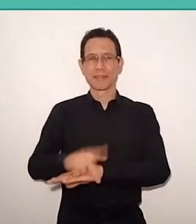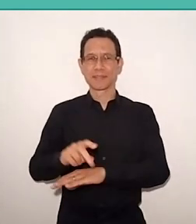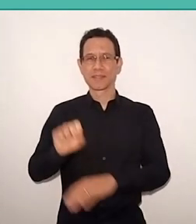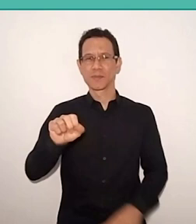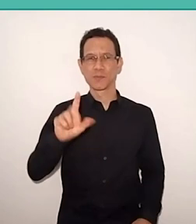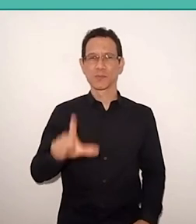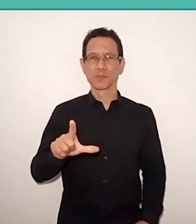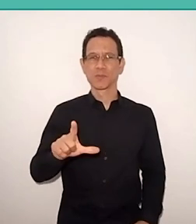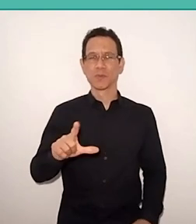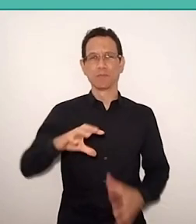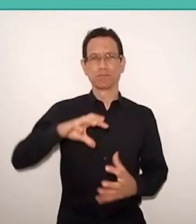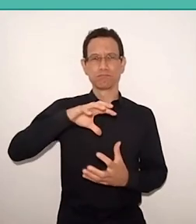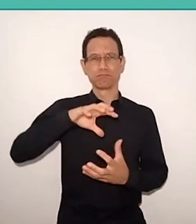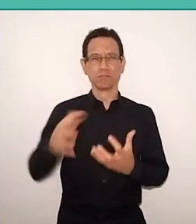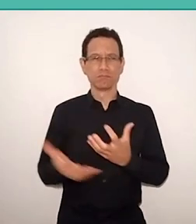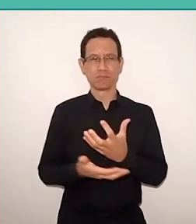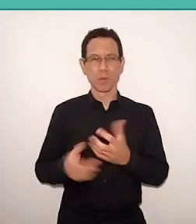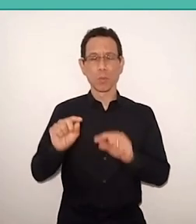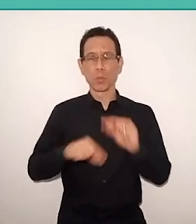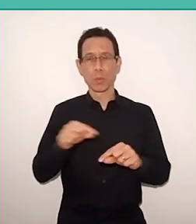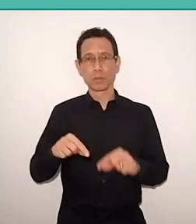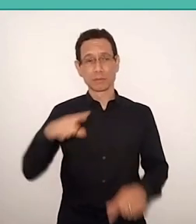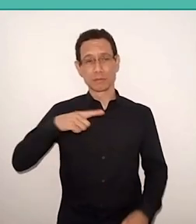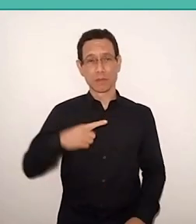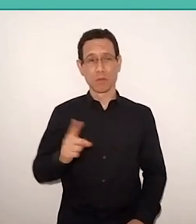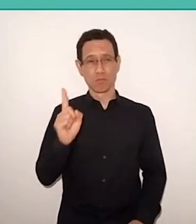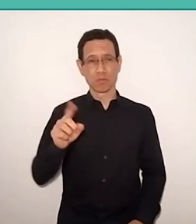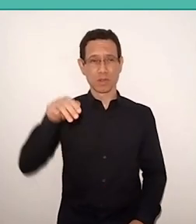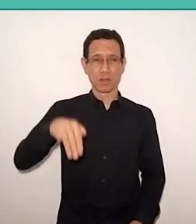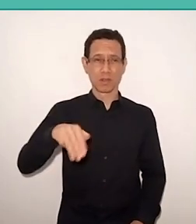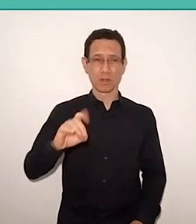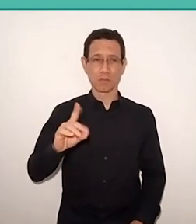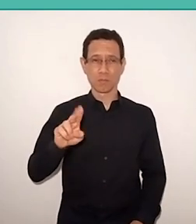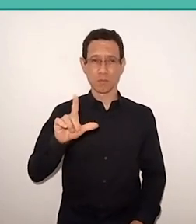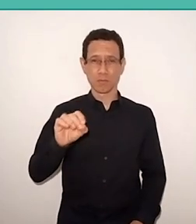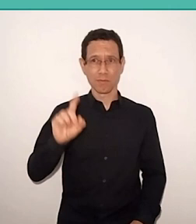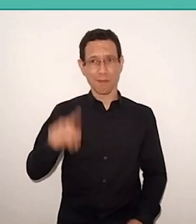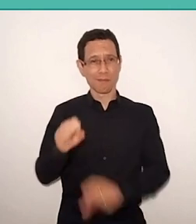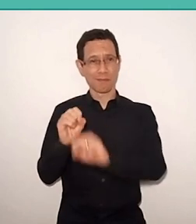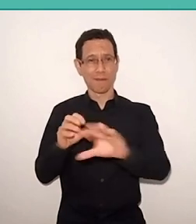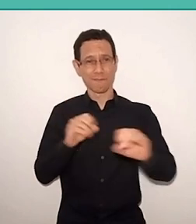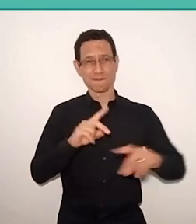and we dedicate one of the six modules to popular education of Paulo Freire.